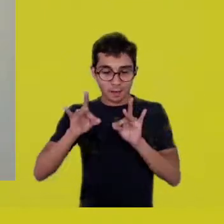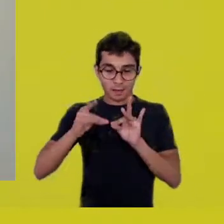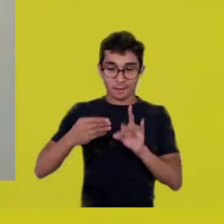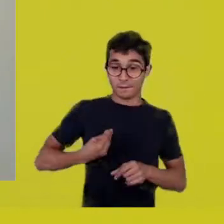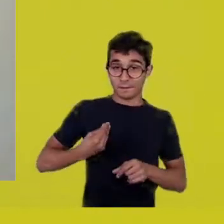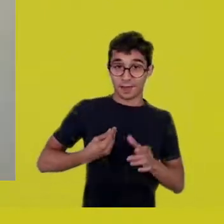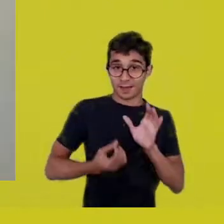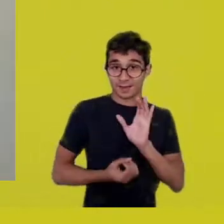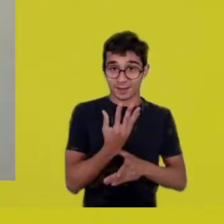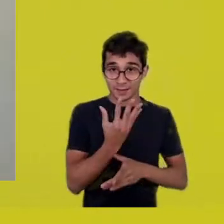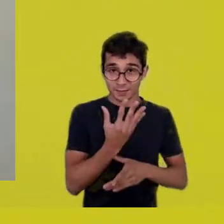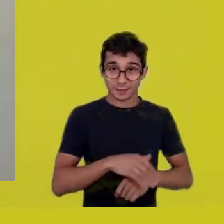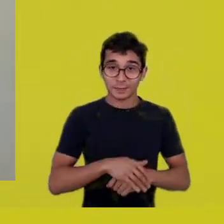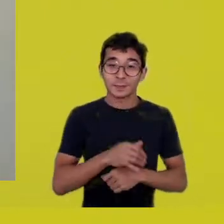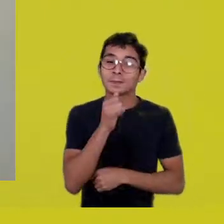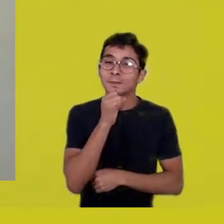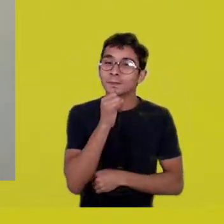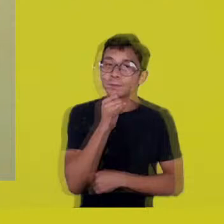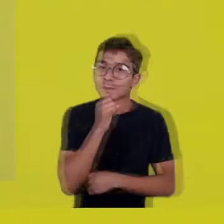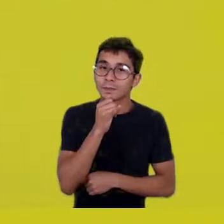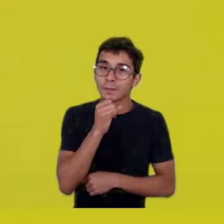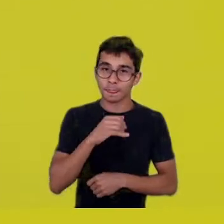Marlui Miranda has been doing some wonderful work